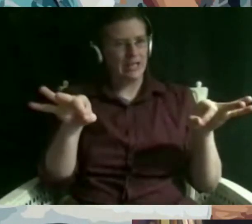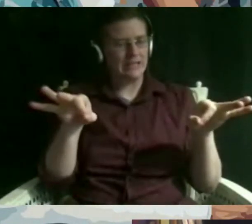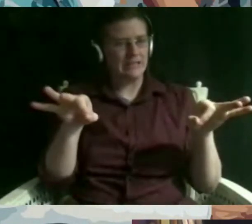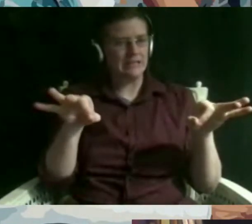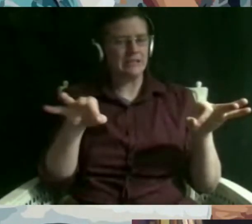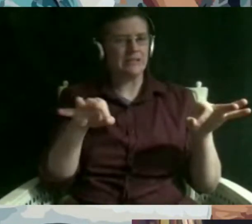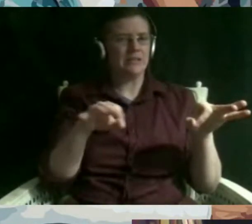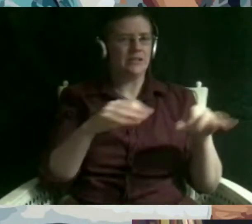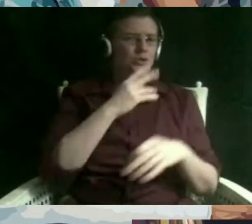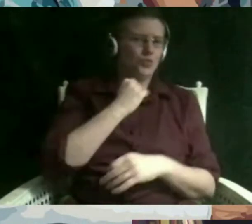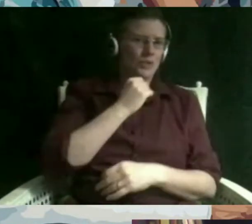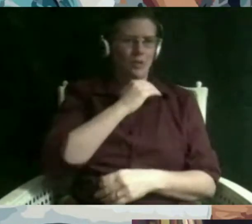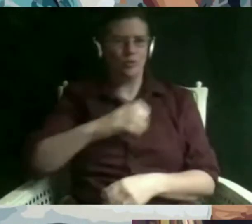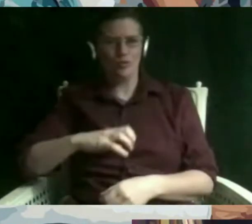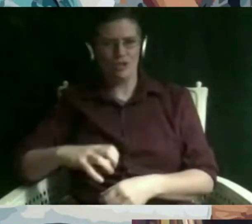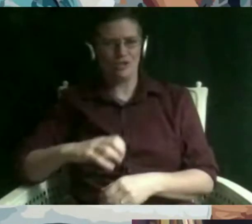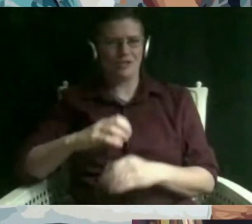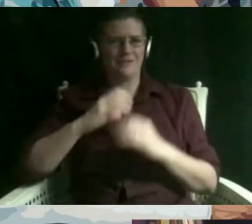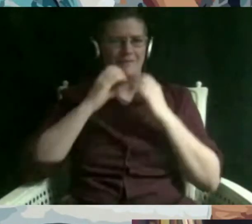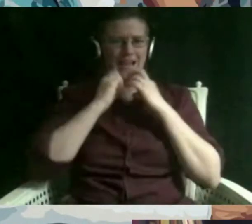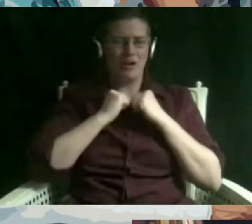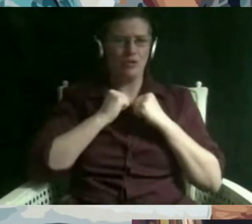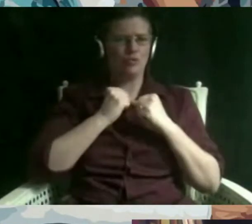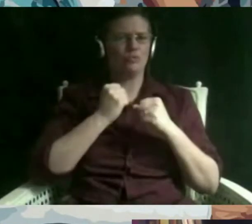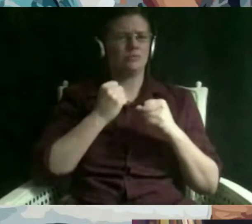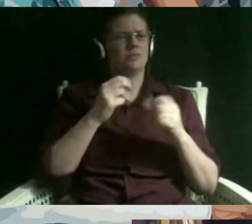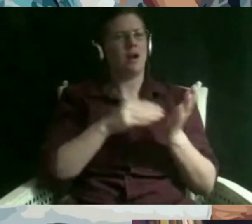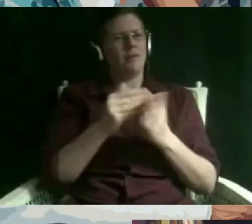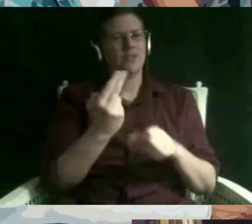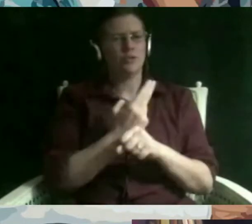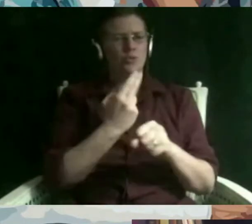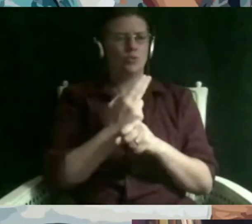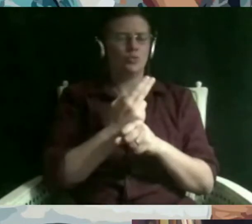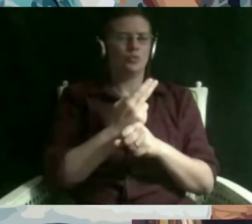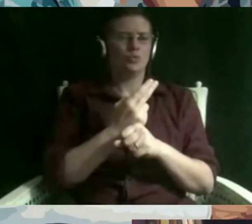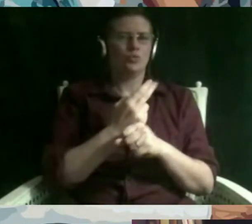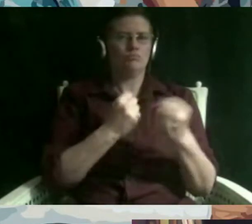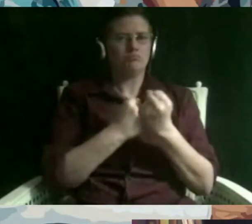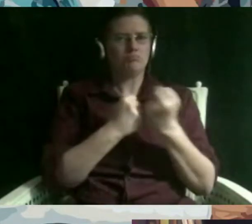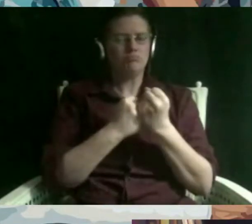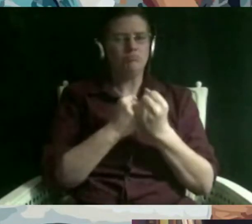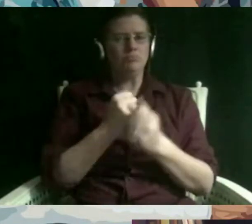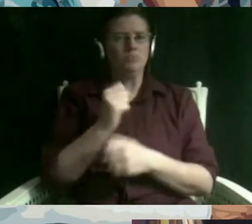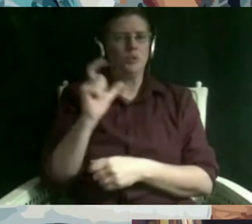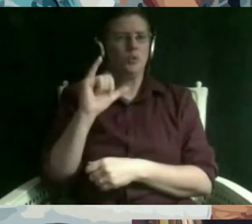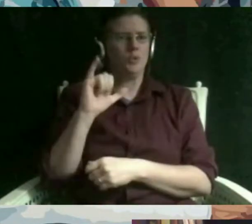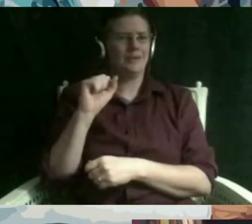promote islamophobia and to cast muslims as an other threatening other